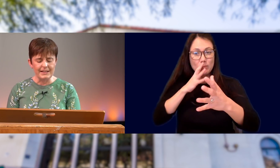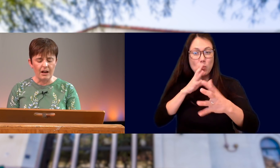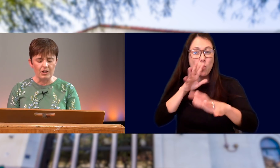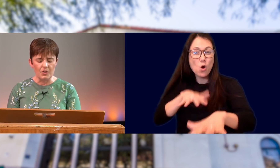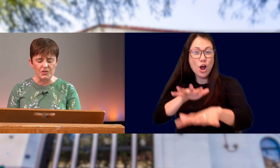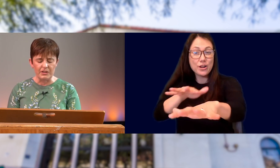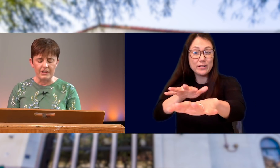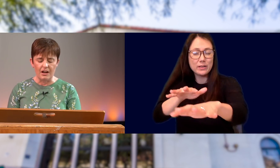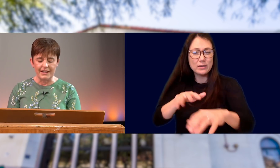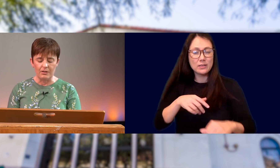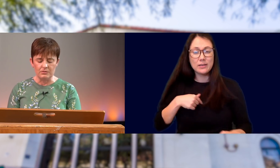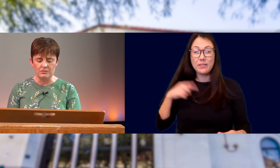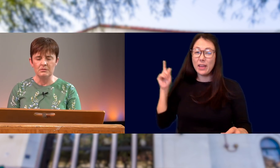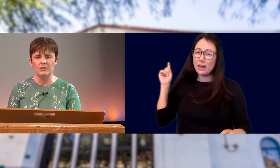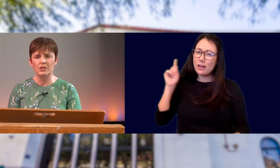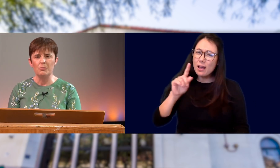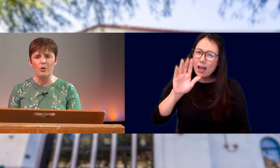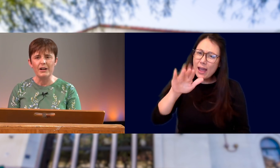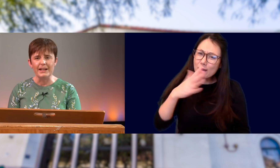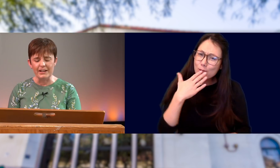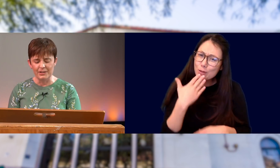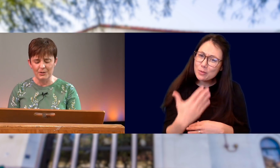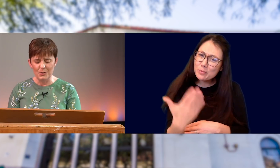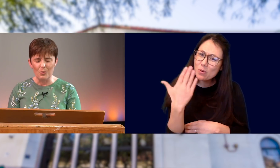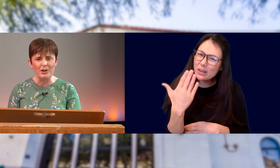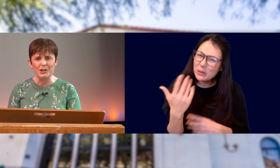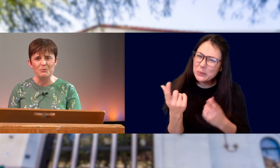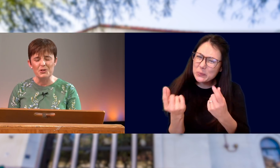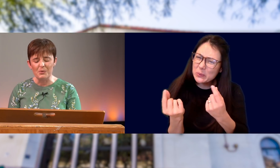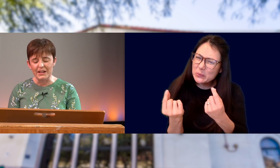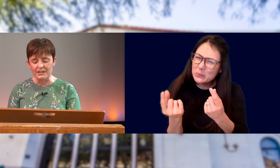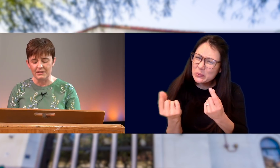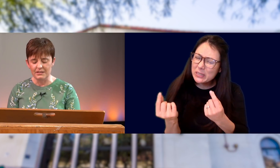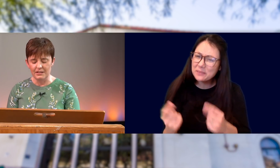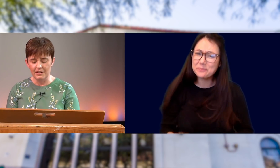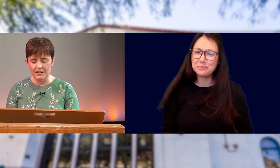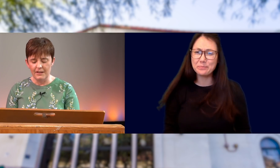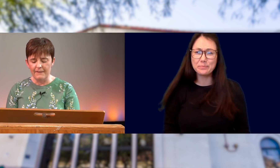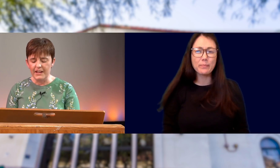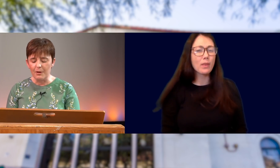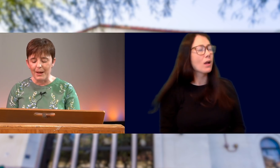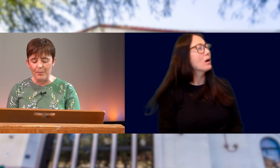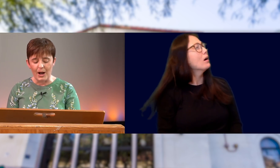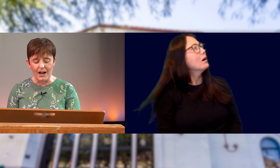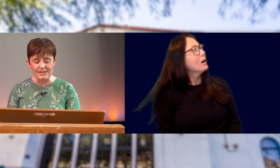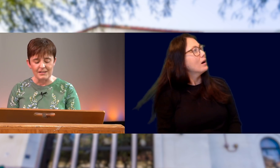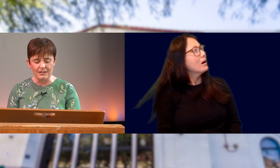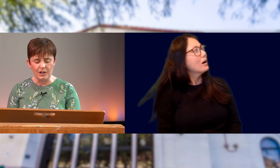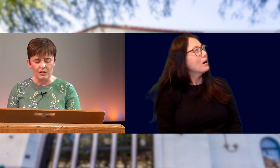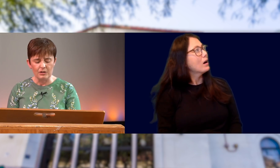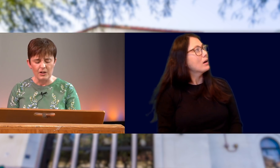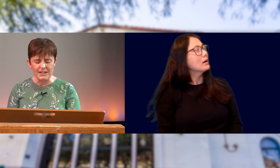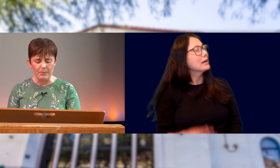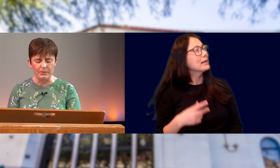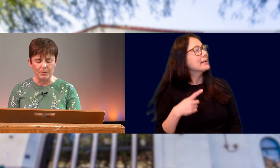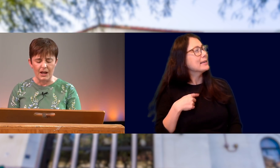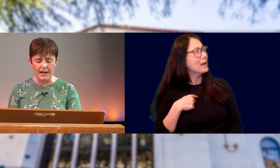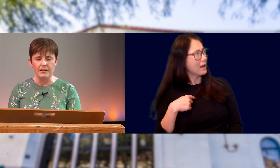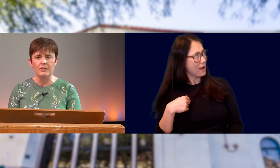AS HE GOT CLOSER, HE CALLED OUT, “GOOD MORNING! WHAT ARE YOU DOING?” THE YOUNG MAN PAUSED, LOOKED UP AND REPLIED,